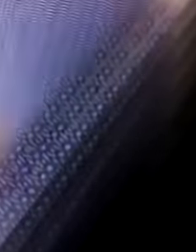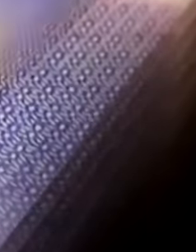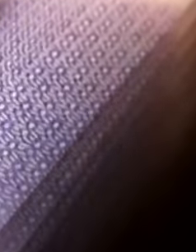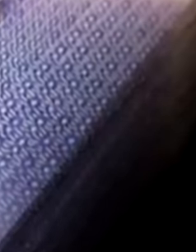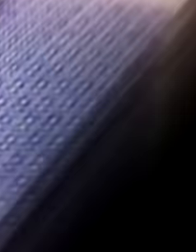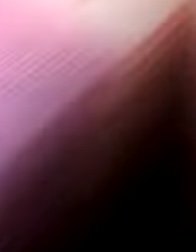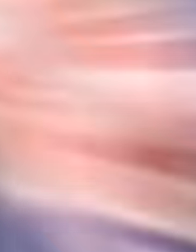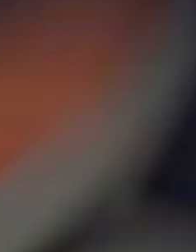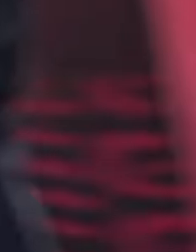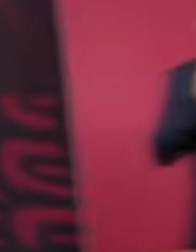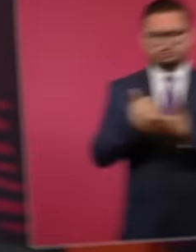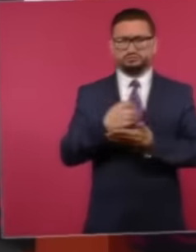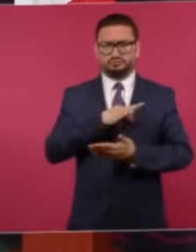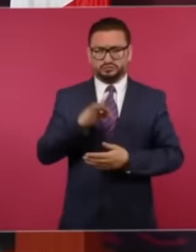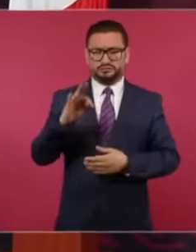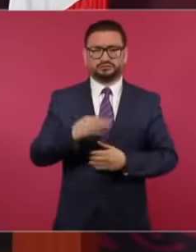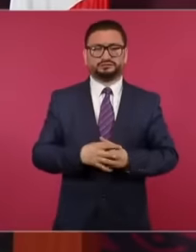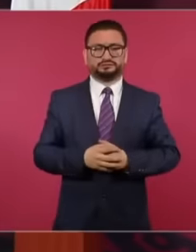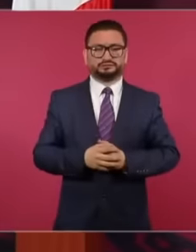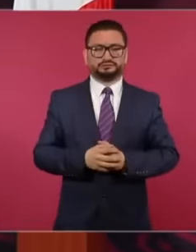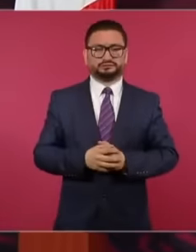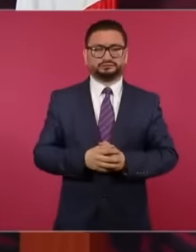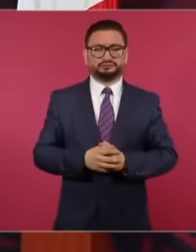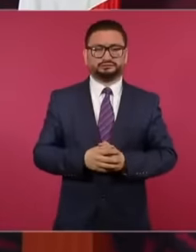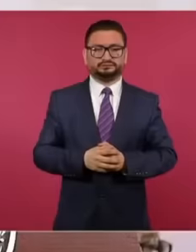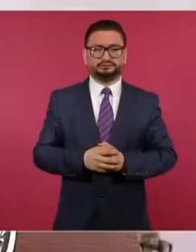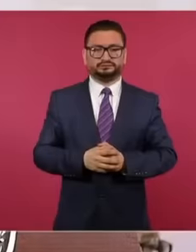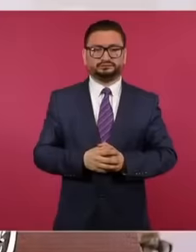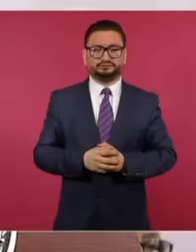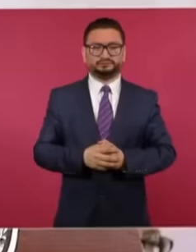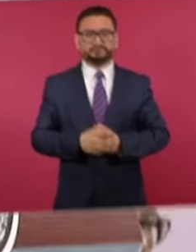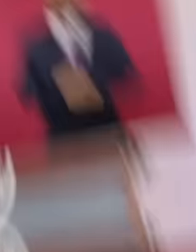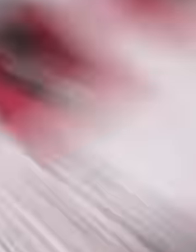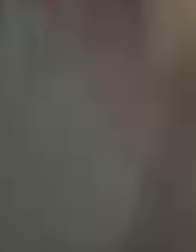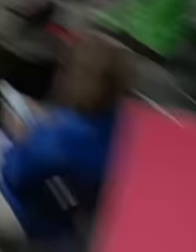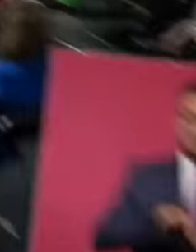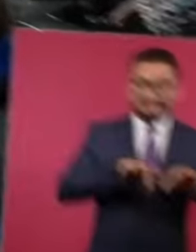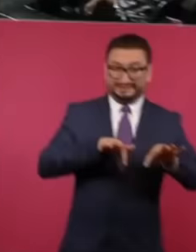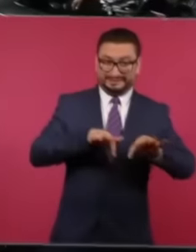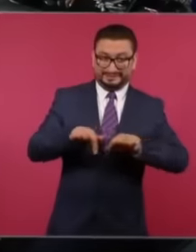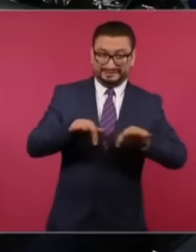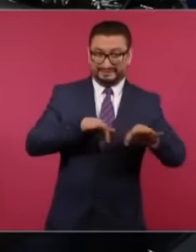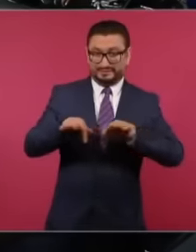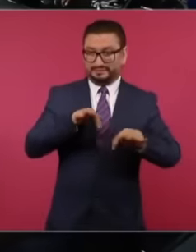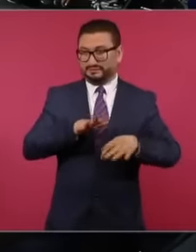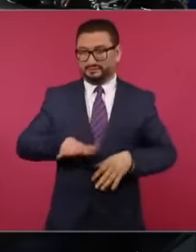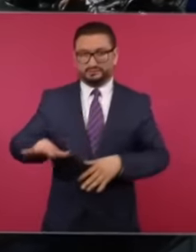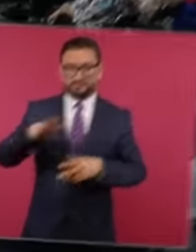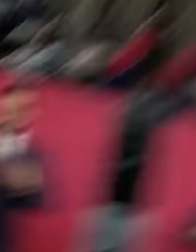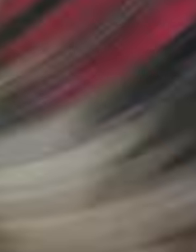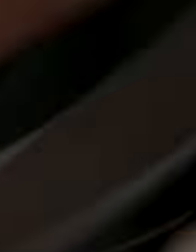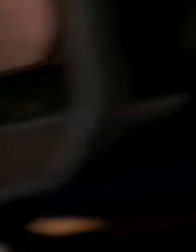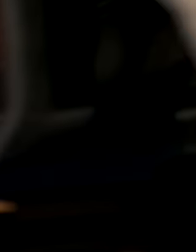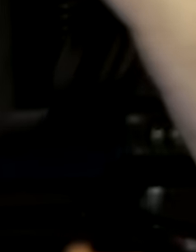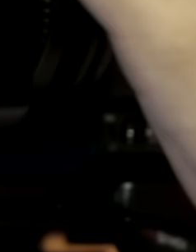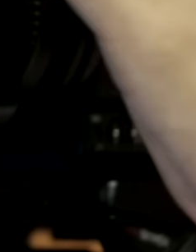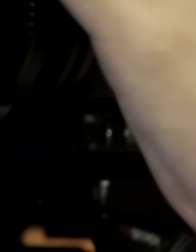the government of Mexico through the press conference they make it known that the